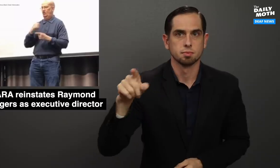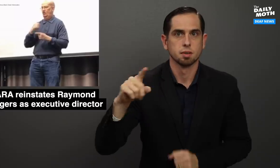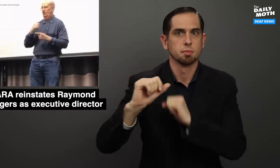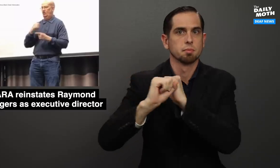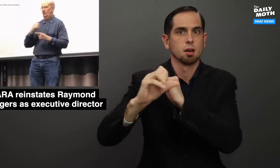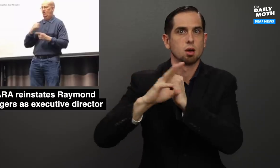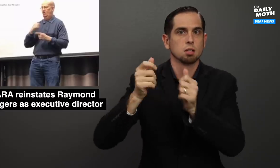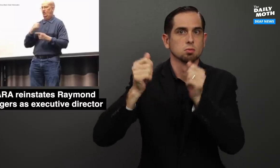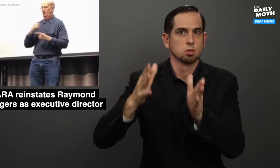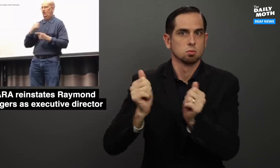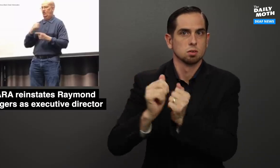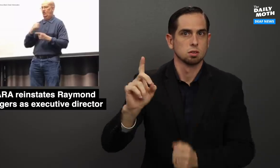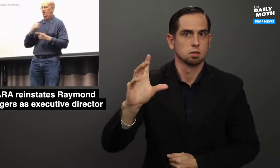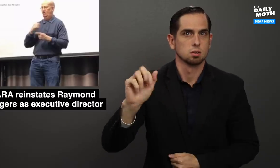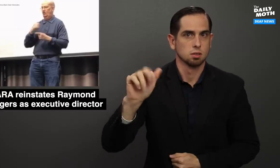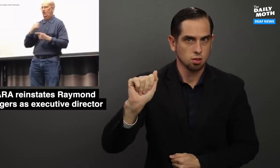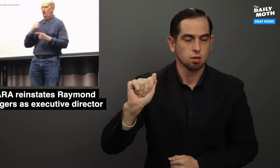the marketing director with DCARA,